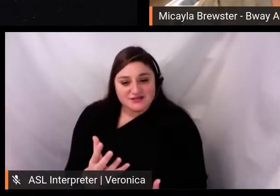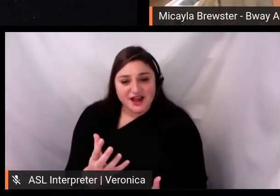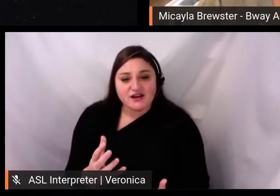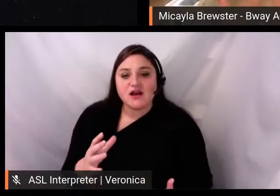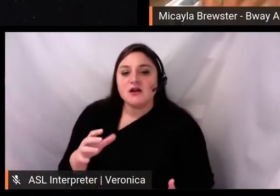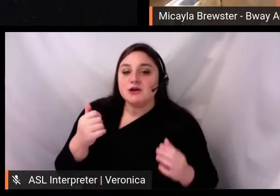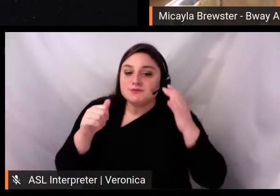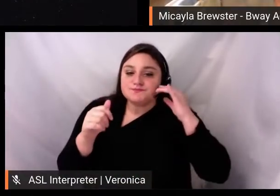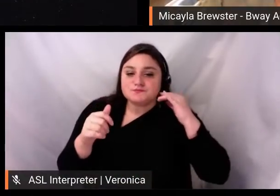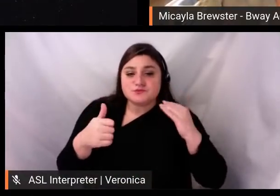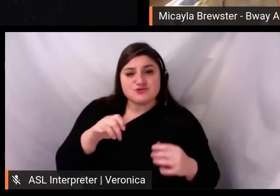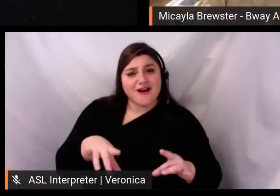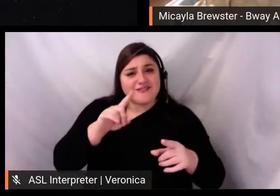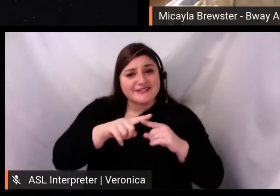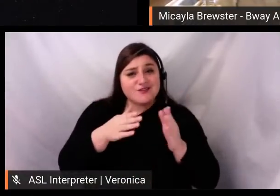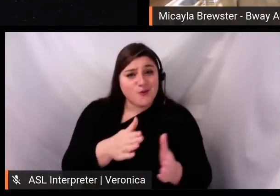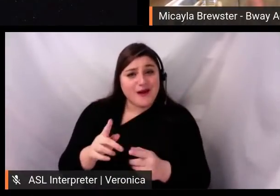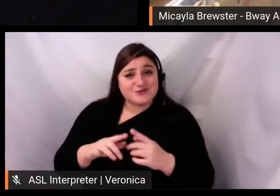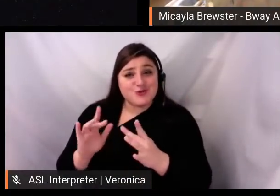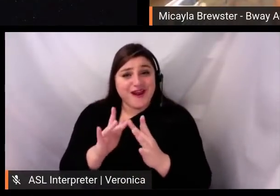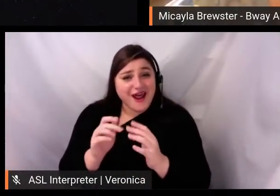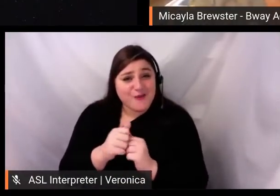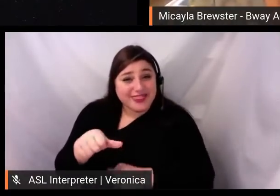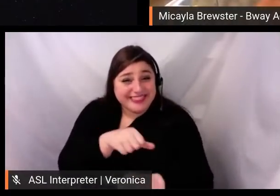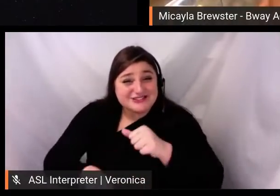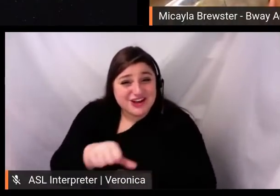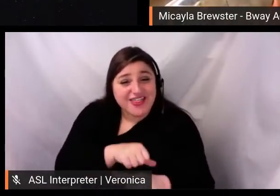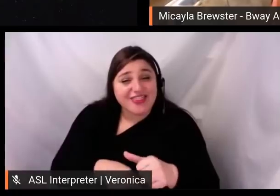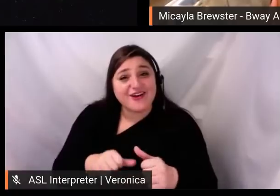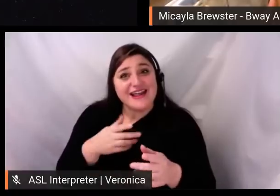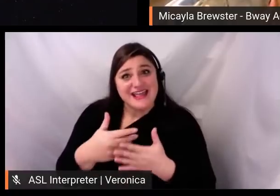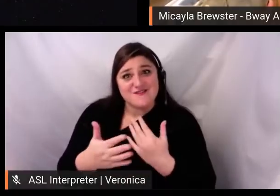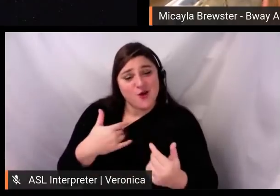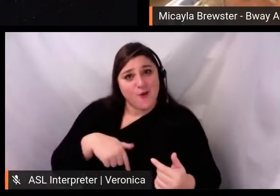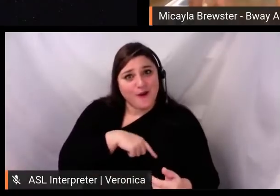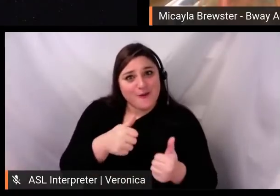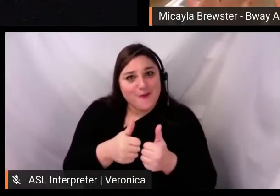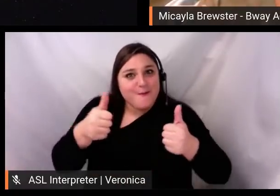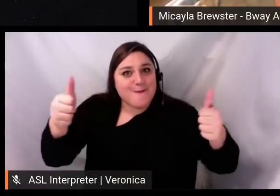Which is amazing. But also means that audiences are oversaturated